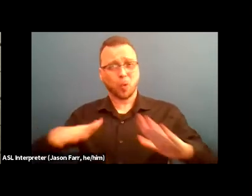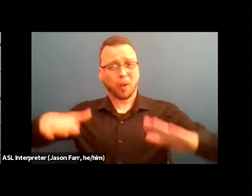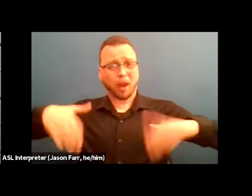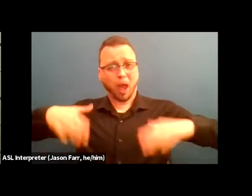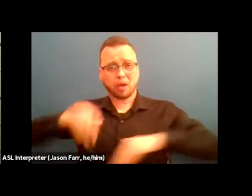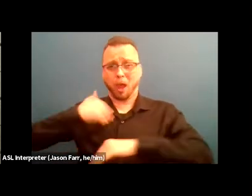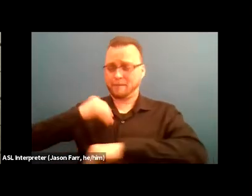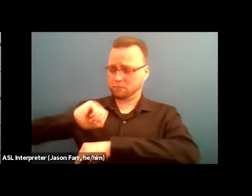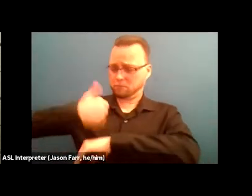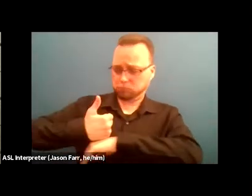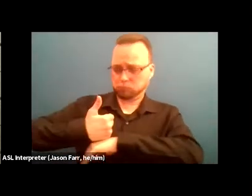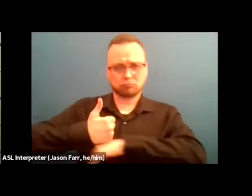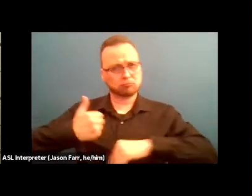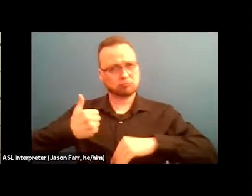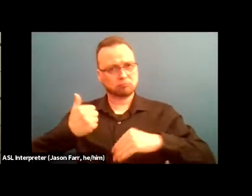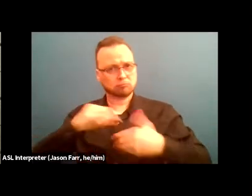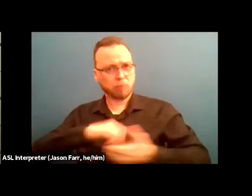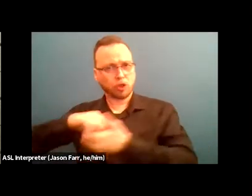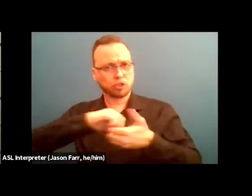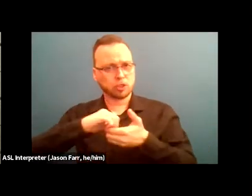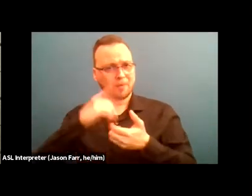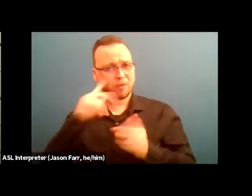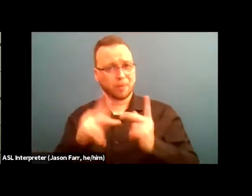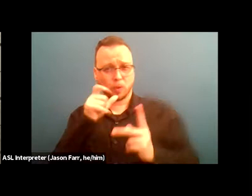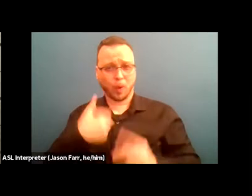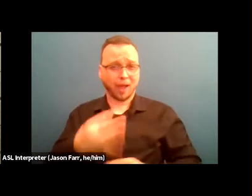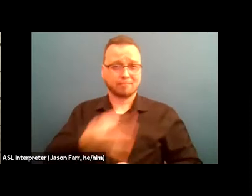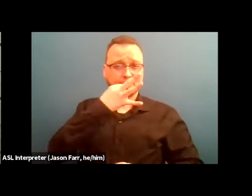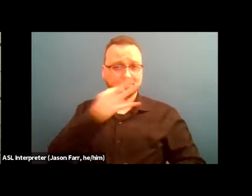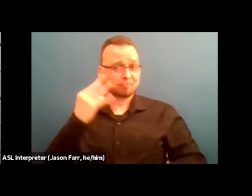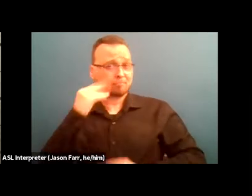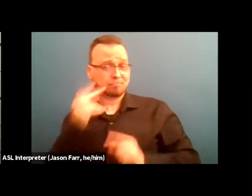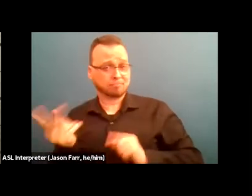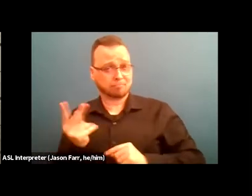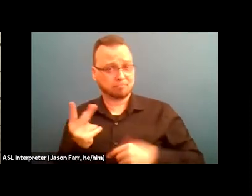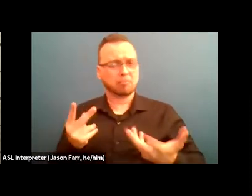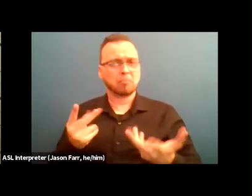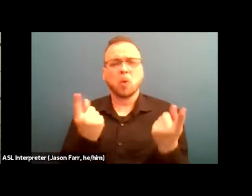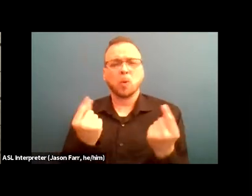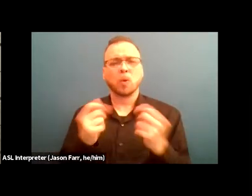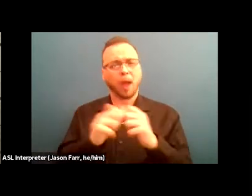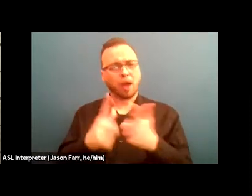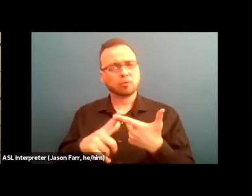it's important to understand what it takes right to adequately prepare and adjust historically top down approaches